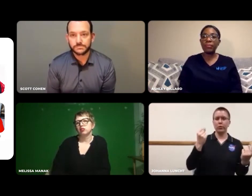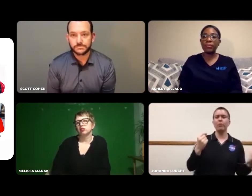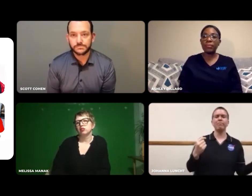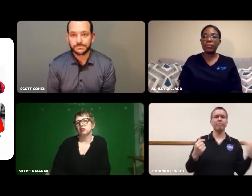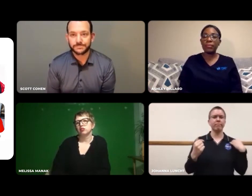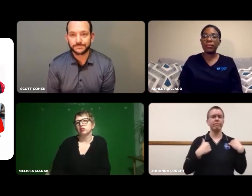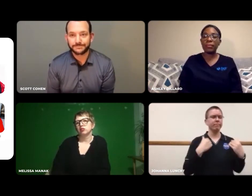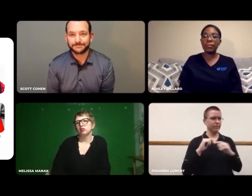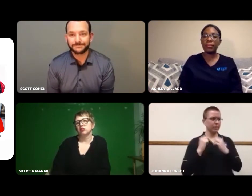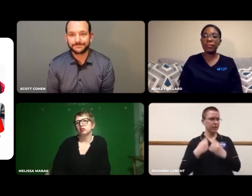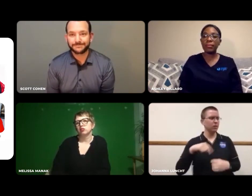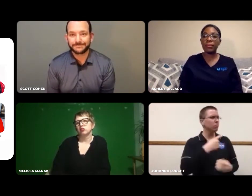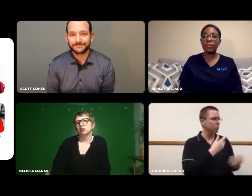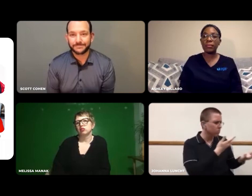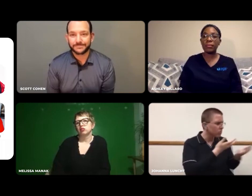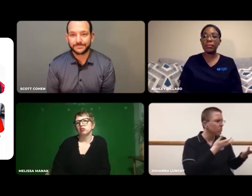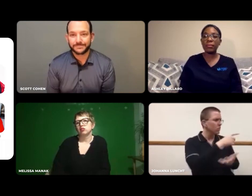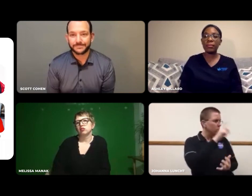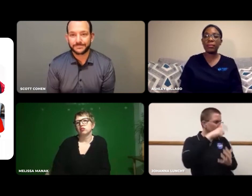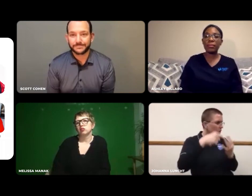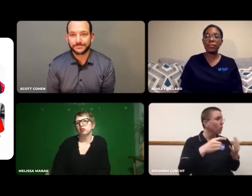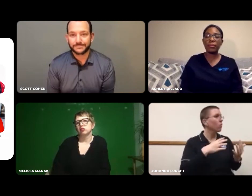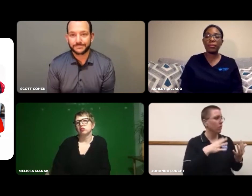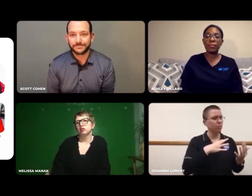So what they reach out to my team and we work with them on what they need.